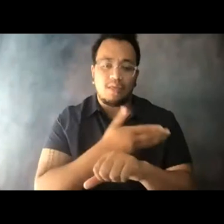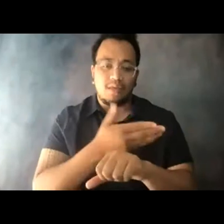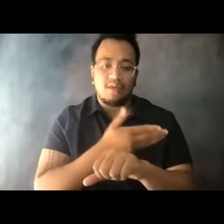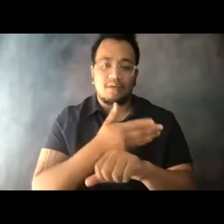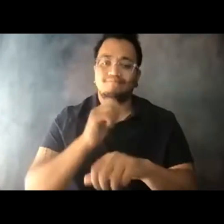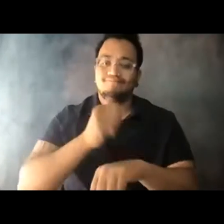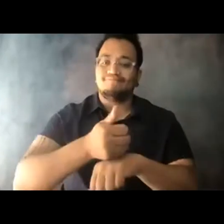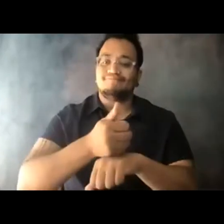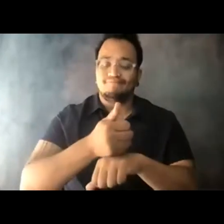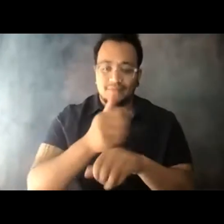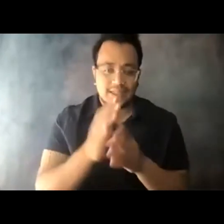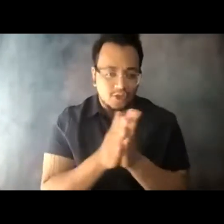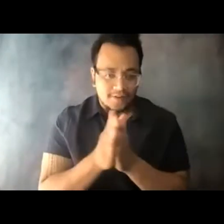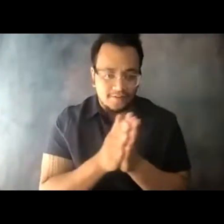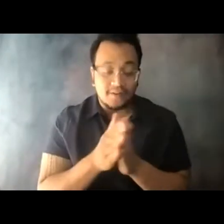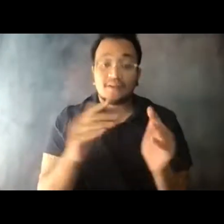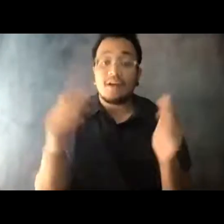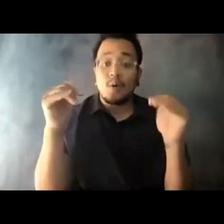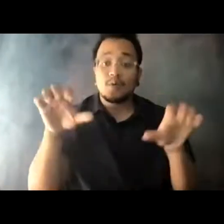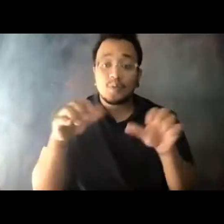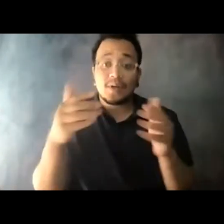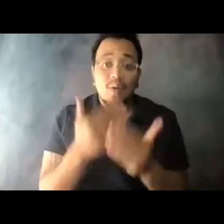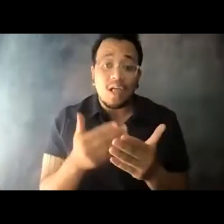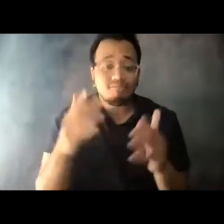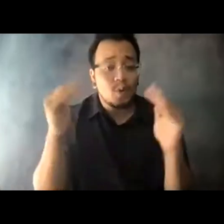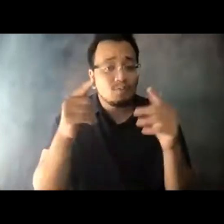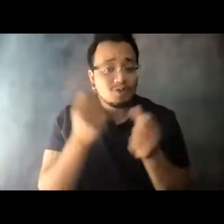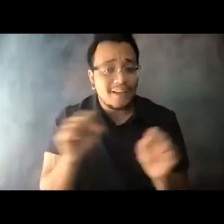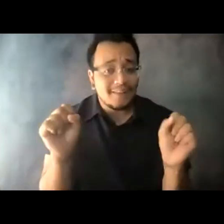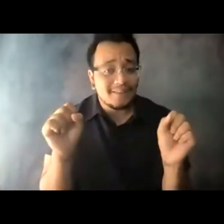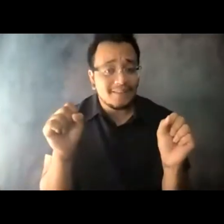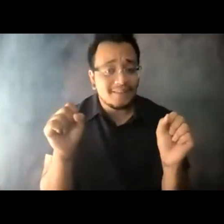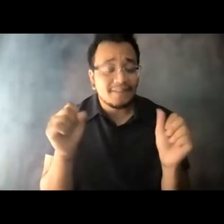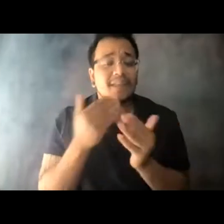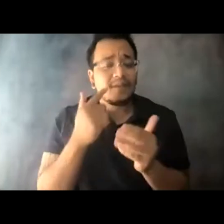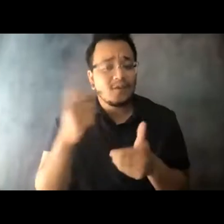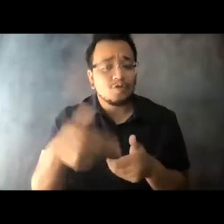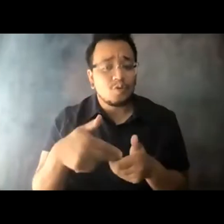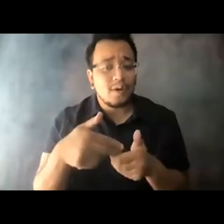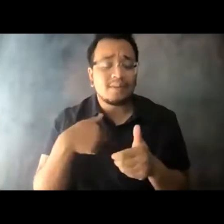14:02:31 I really appreciate you tuning in for what I'm sure will be a lively and informative